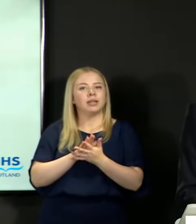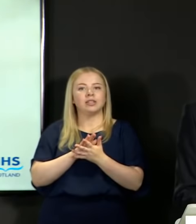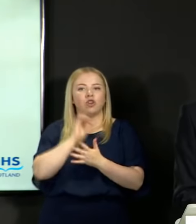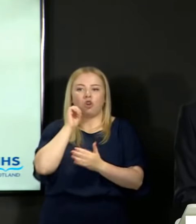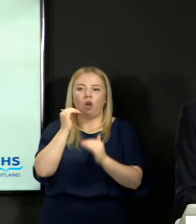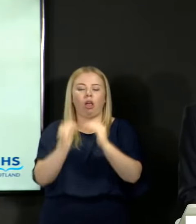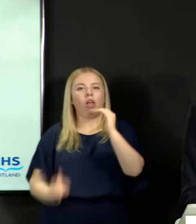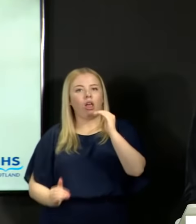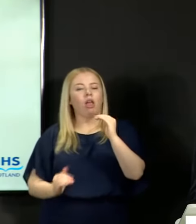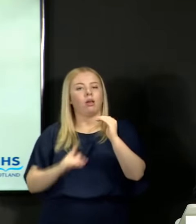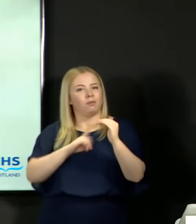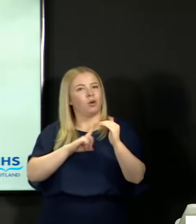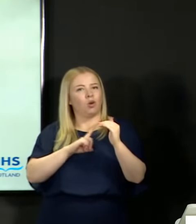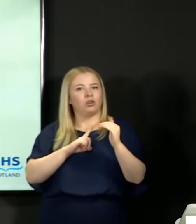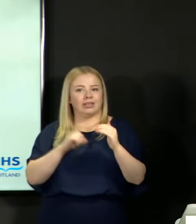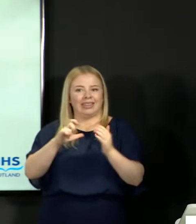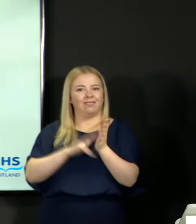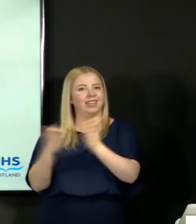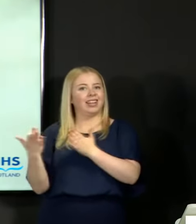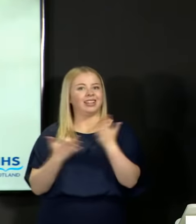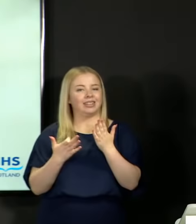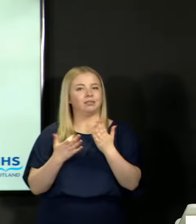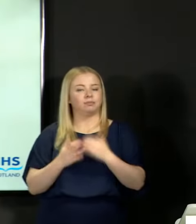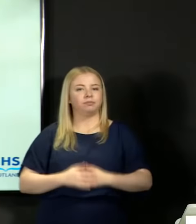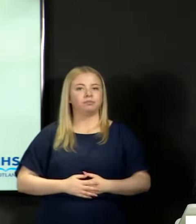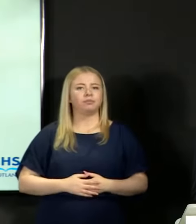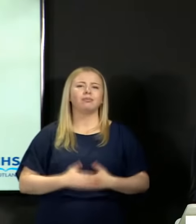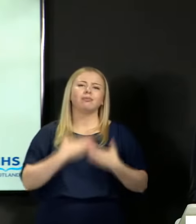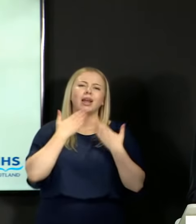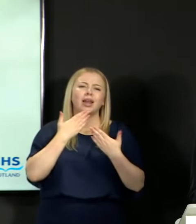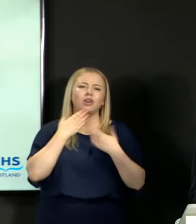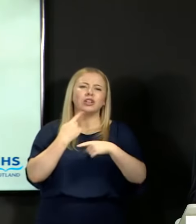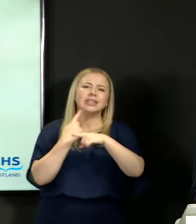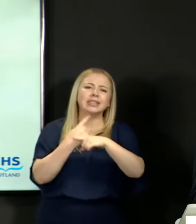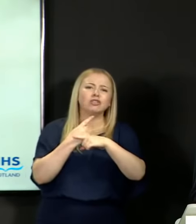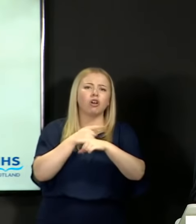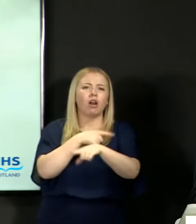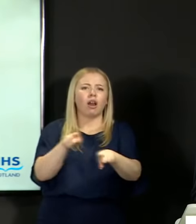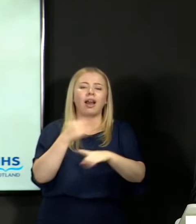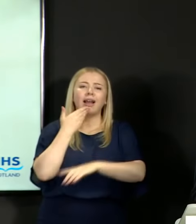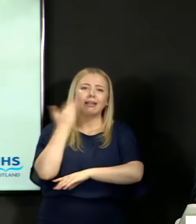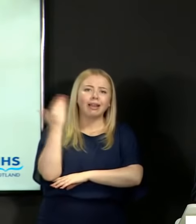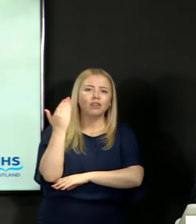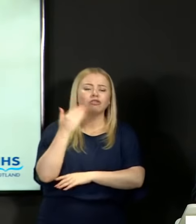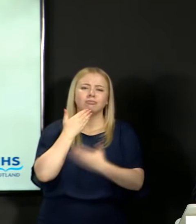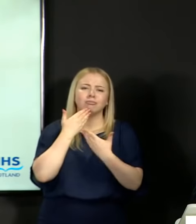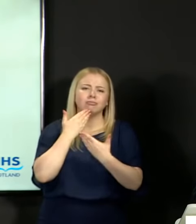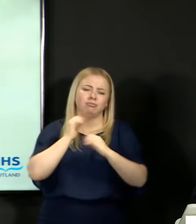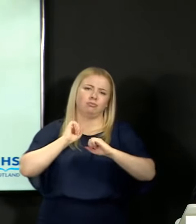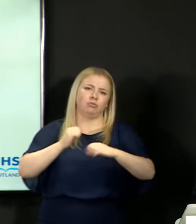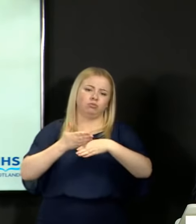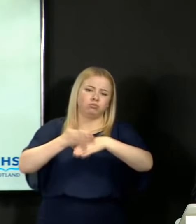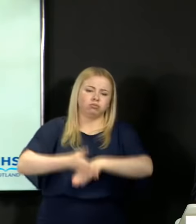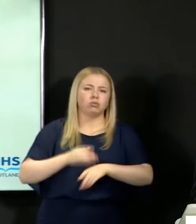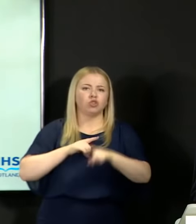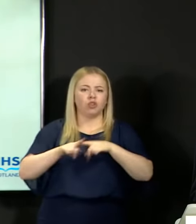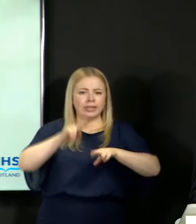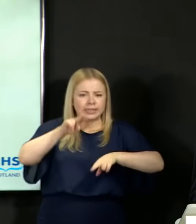I would like to extend a special thanks to teachers and lecturers for the exceptional effort that has gone into assessing learners achievements this year without